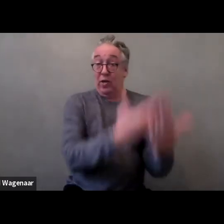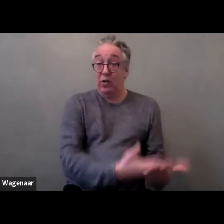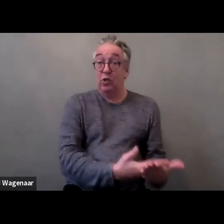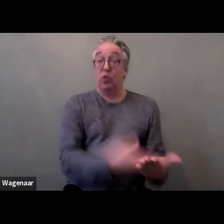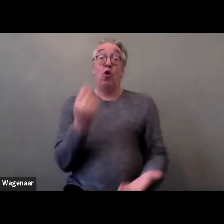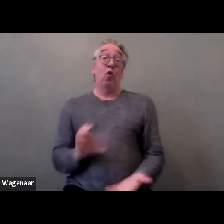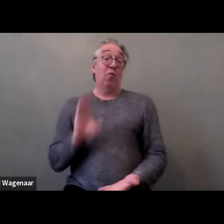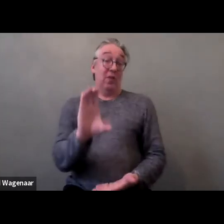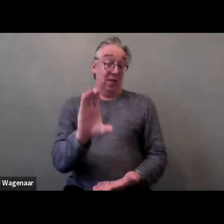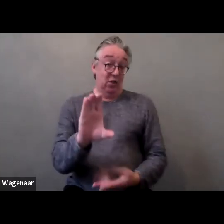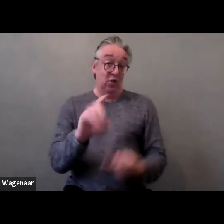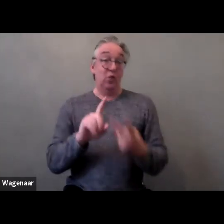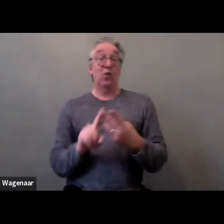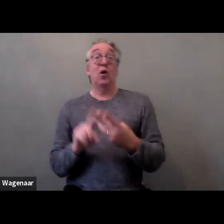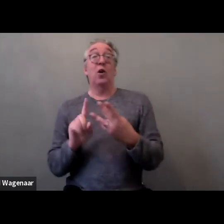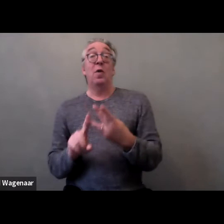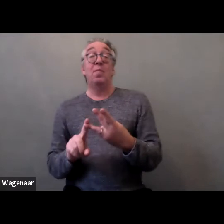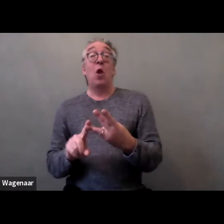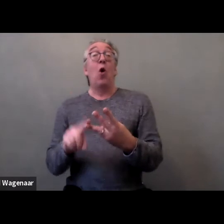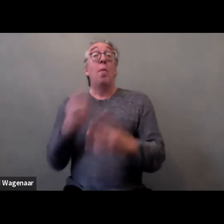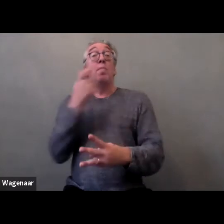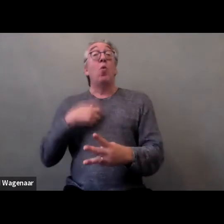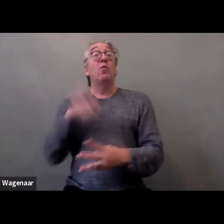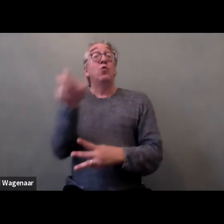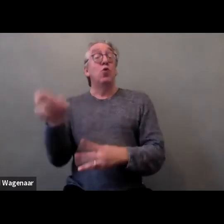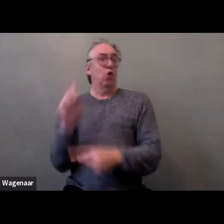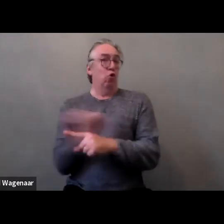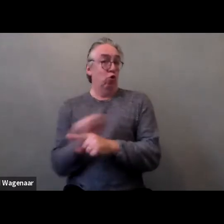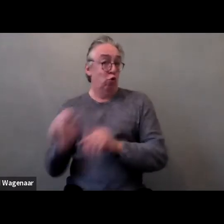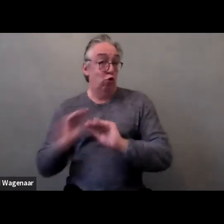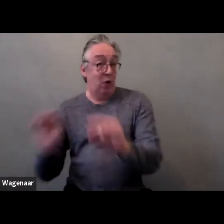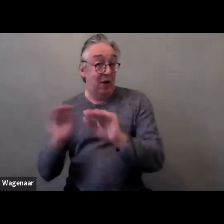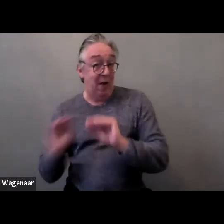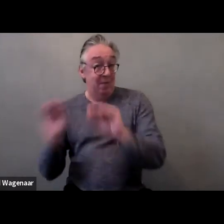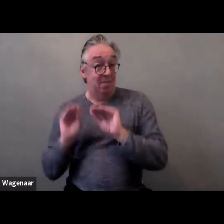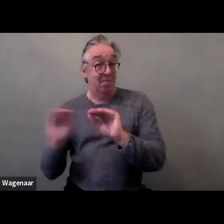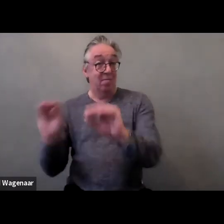and an effort to train professionals in the specific on sexual violence